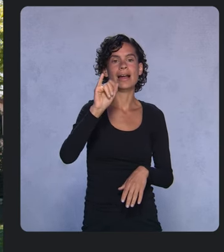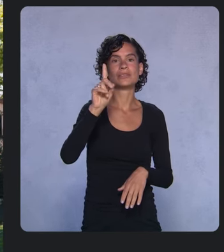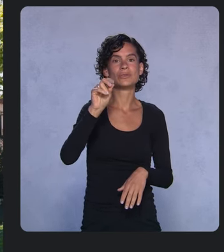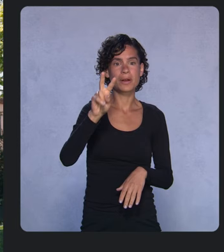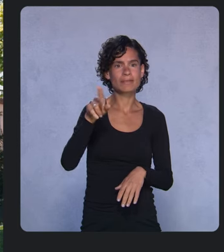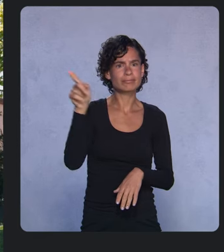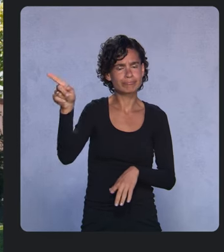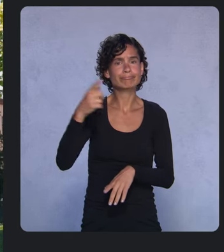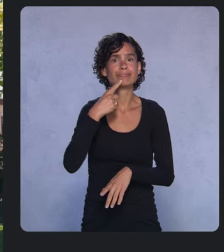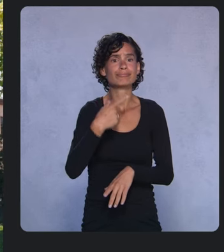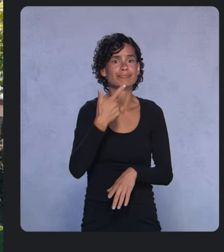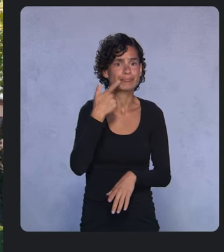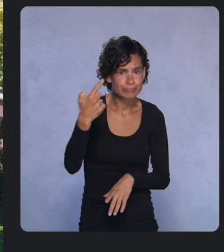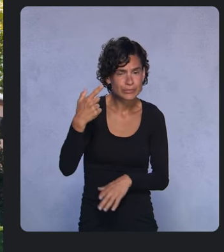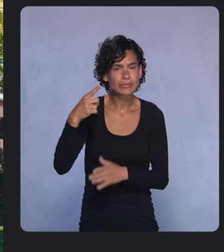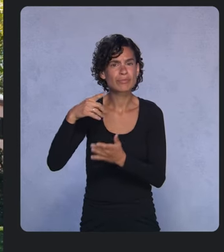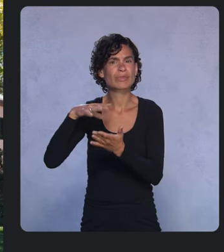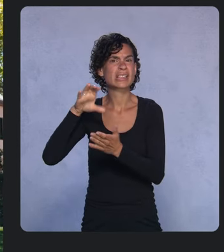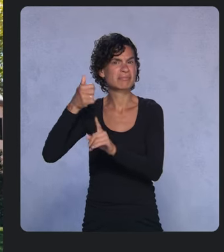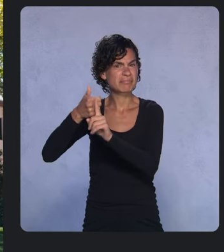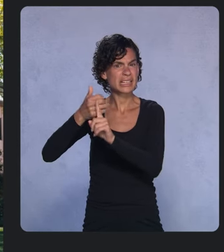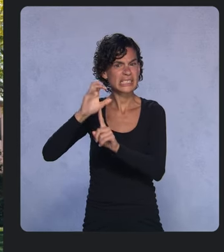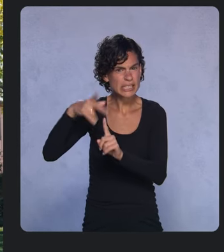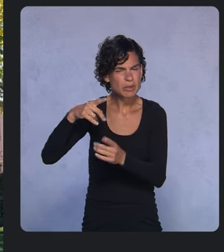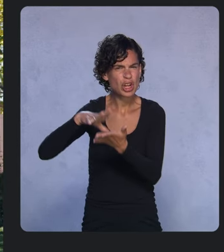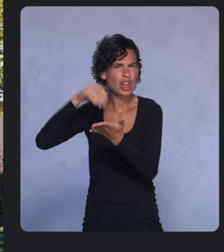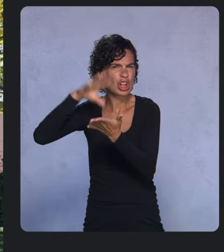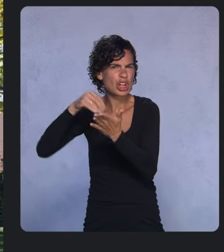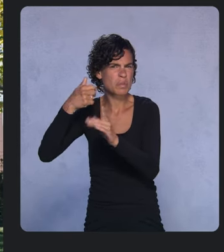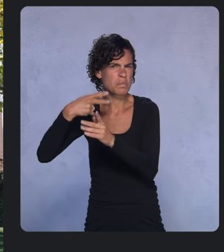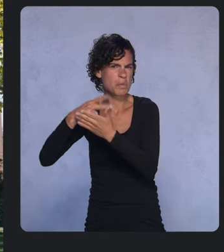who develops apps for other people with speech and motor challenges to communicate.